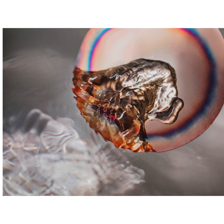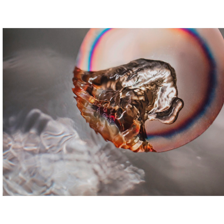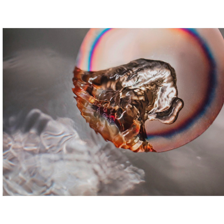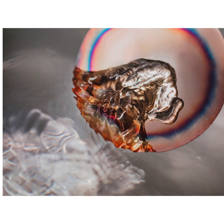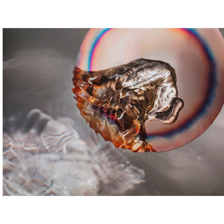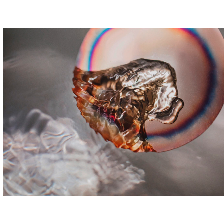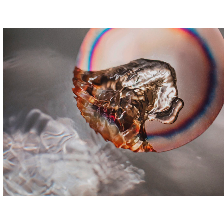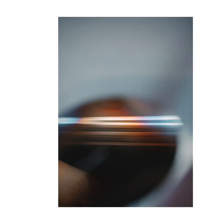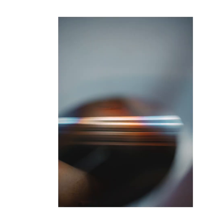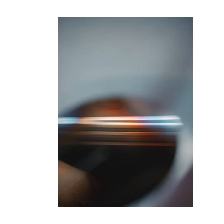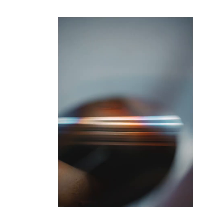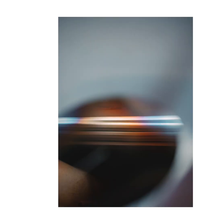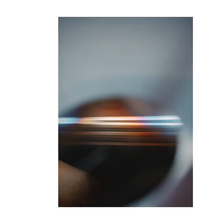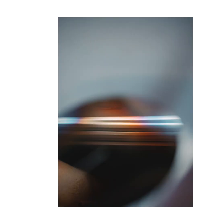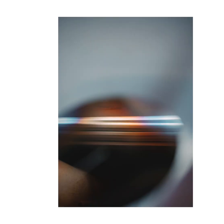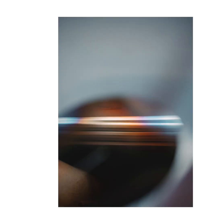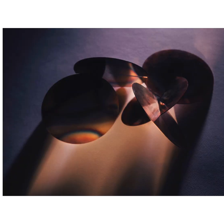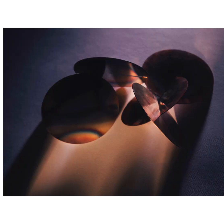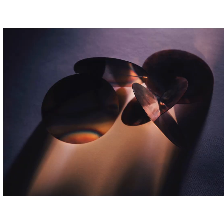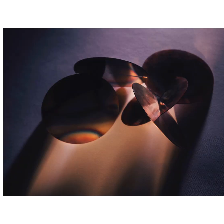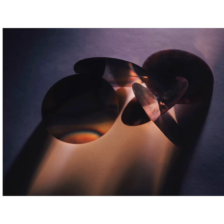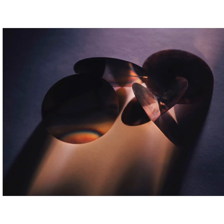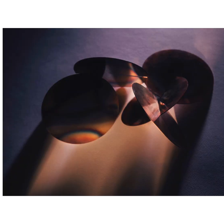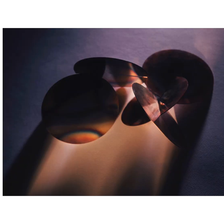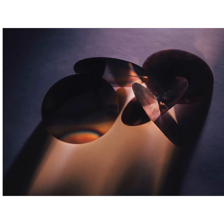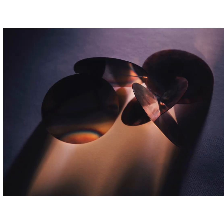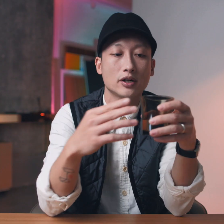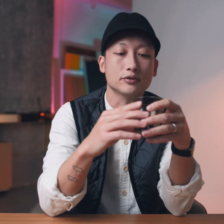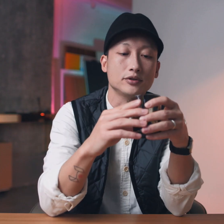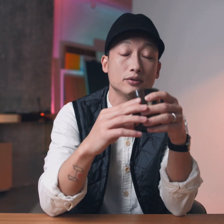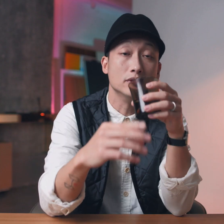can turn that into an instrument that creates harmonious sound which I don't know how to do